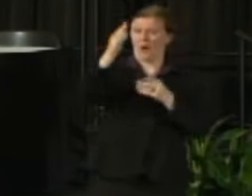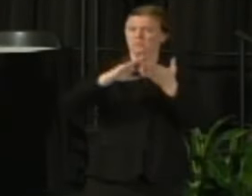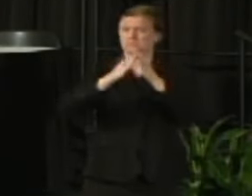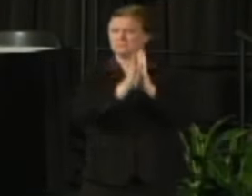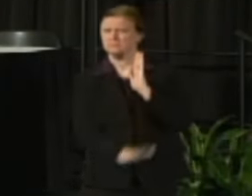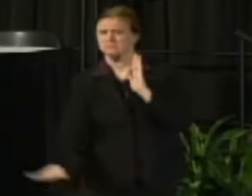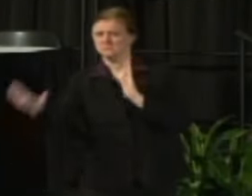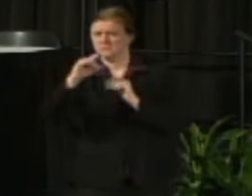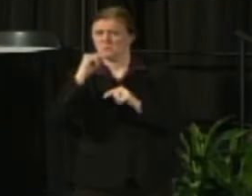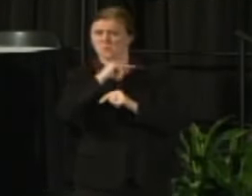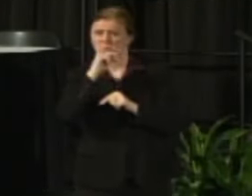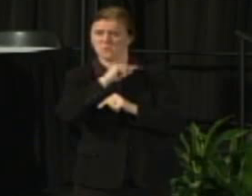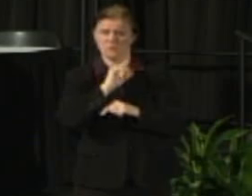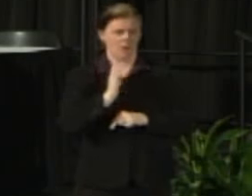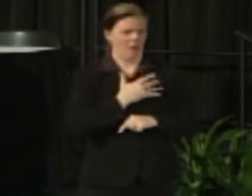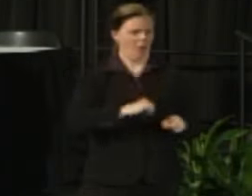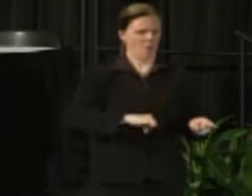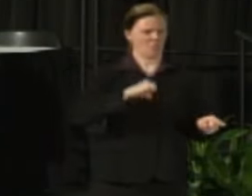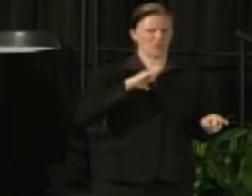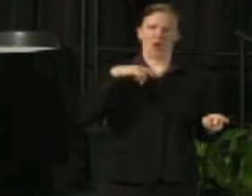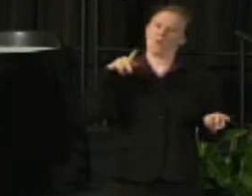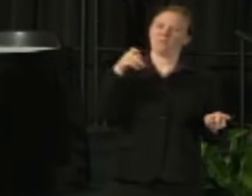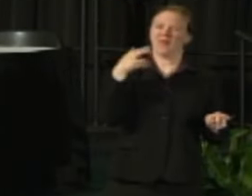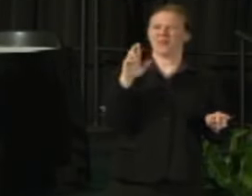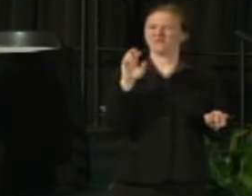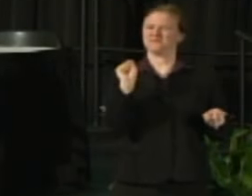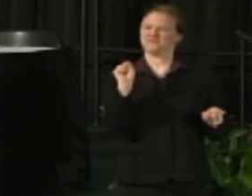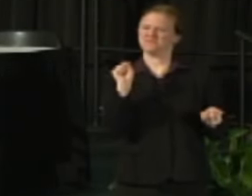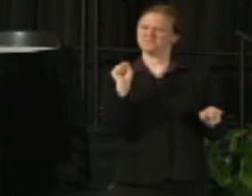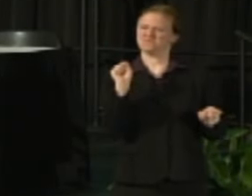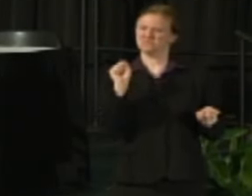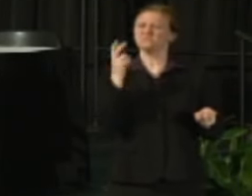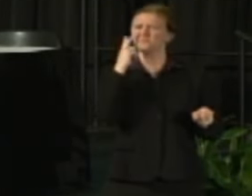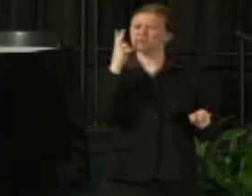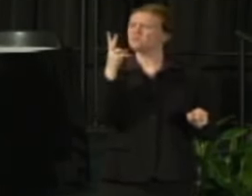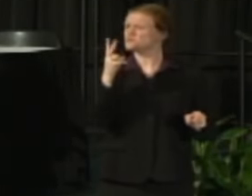We call them our Proud Panthers and you probably see them here on campus at events